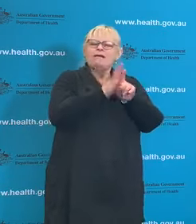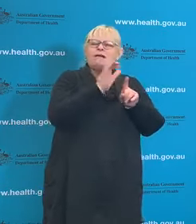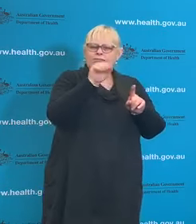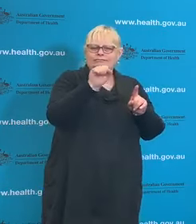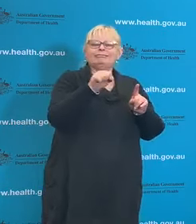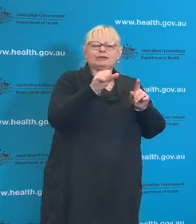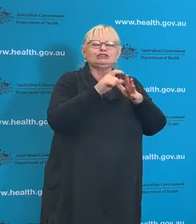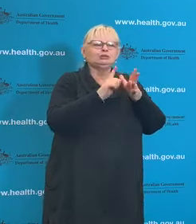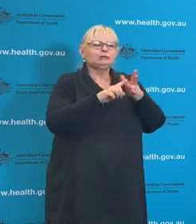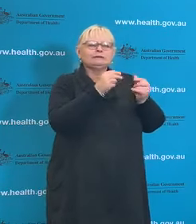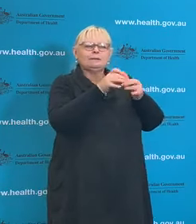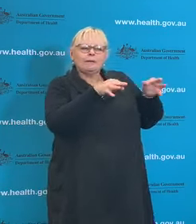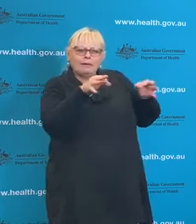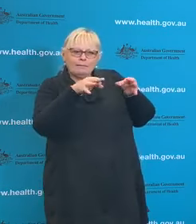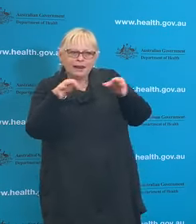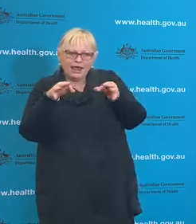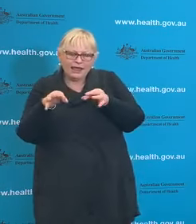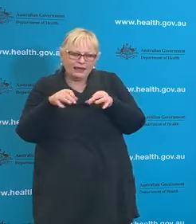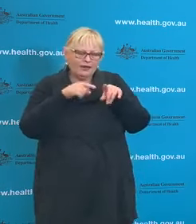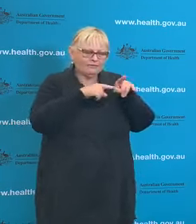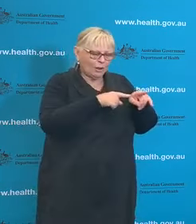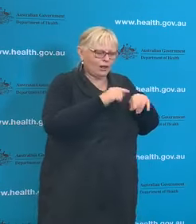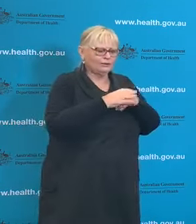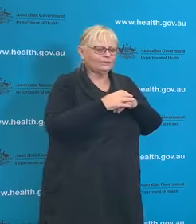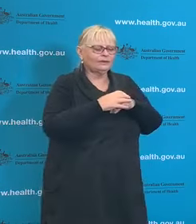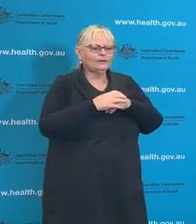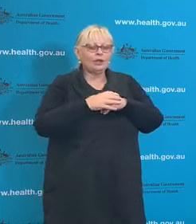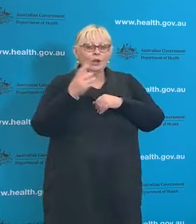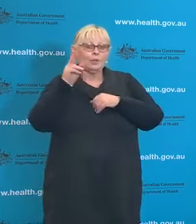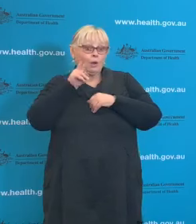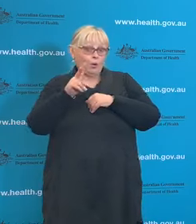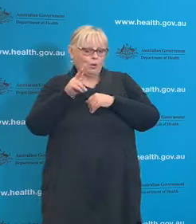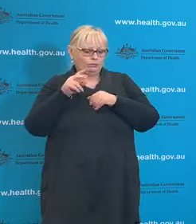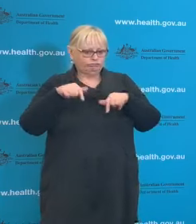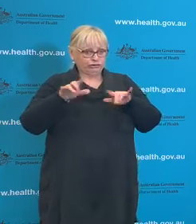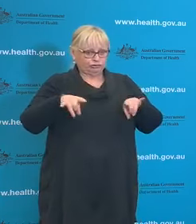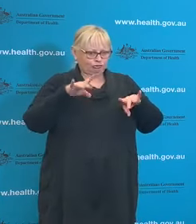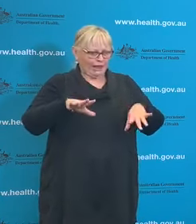as our evidence base about the Australian outbreak grows. So New South